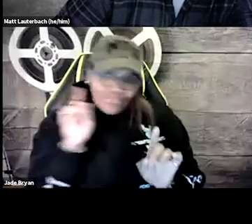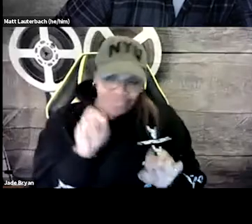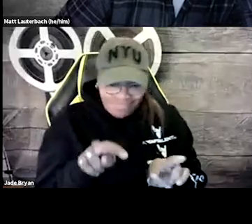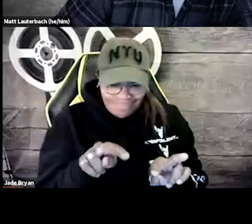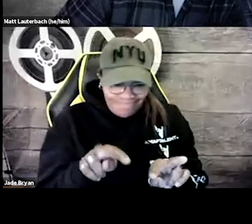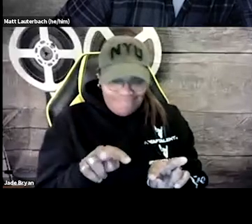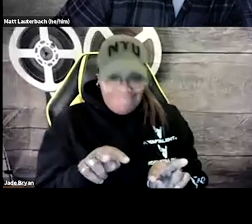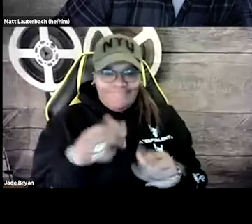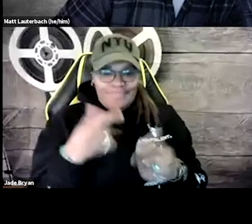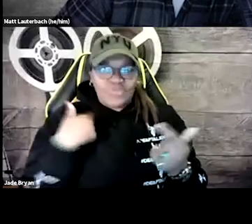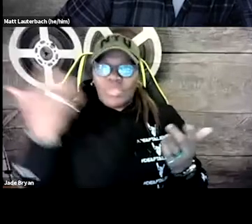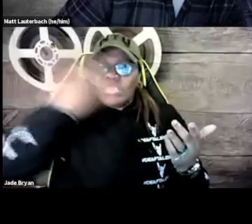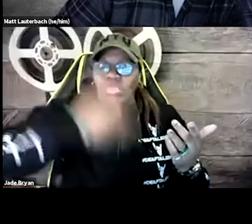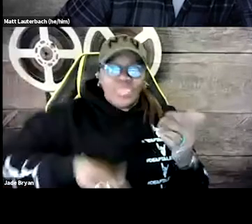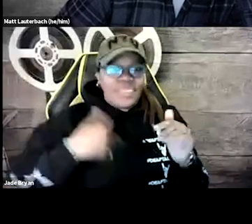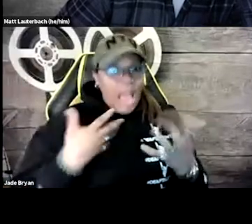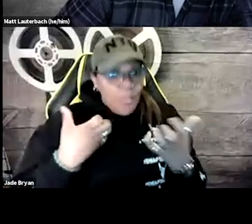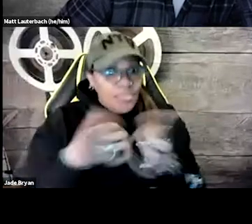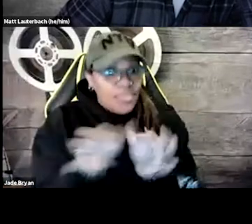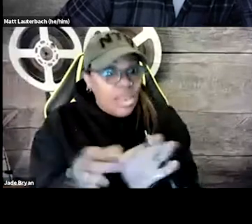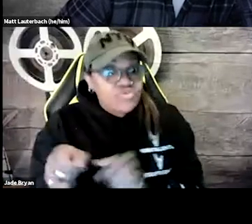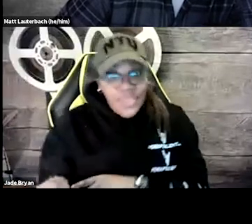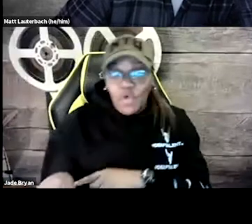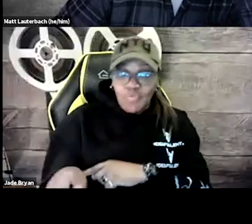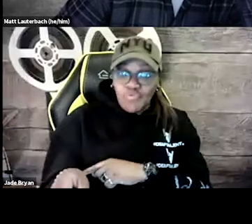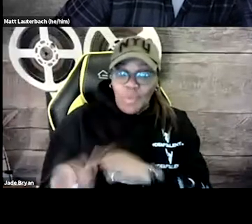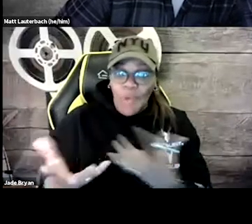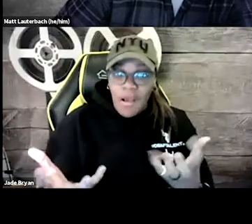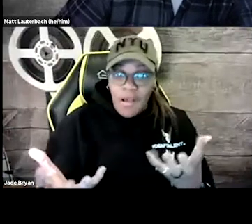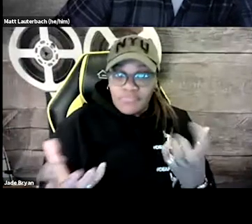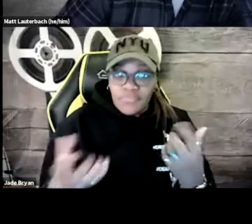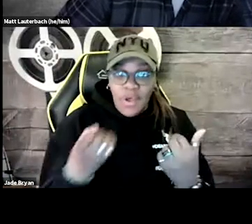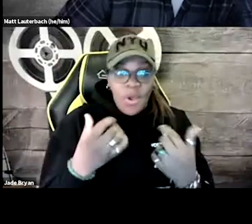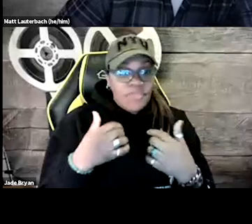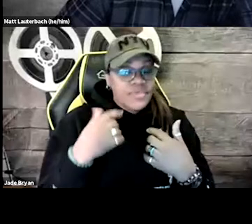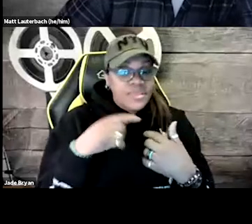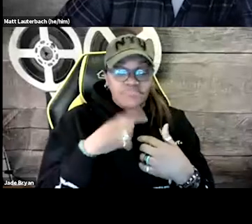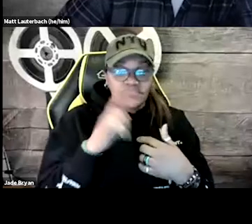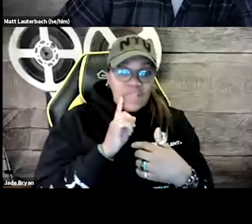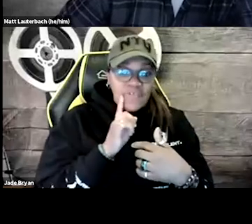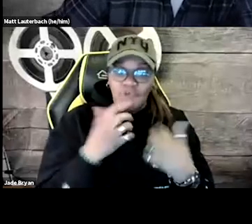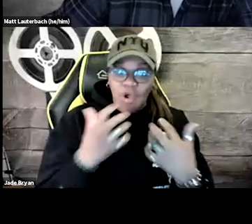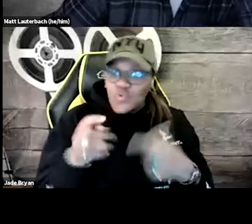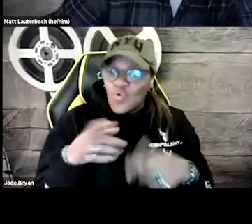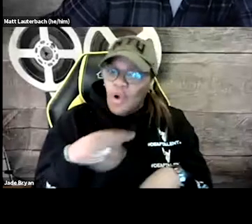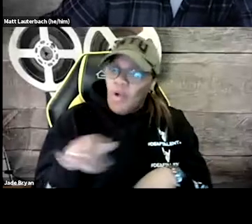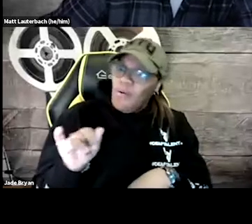of the lyrics to take away from what was being said in the conversation. I did really want to include the lyrics.